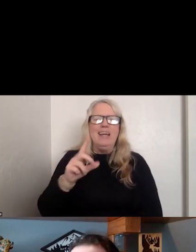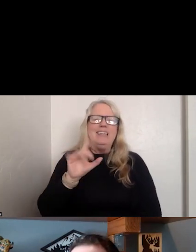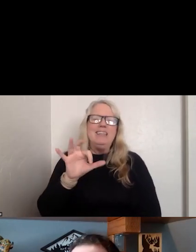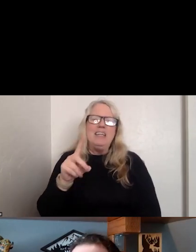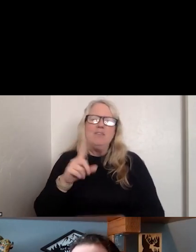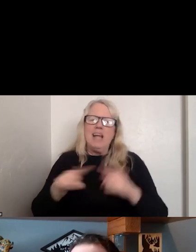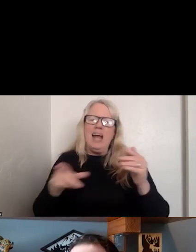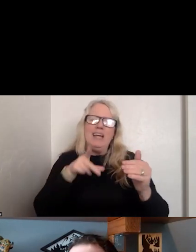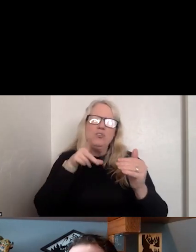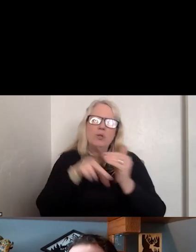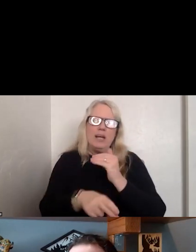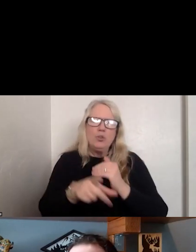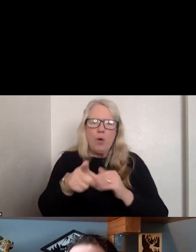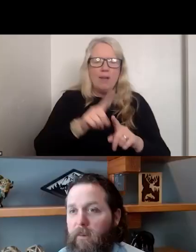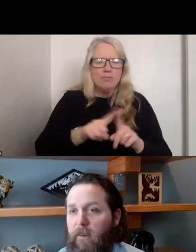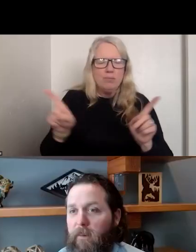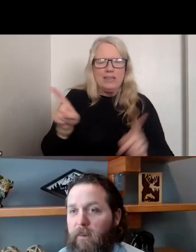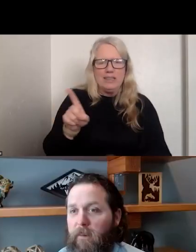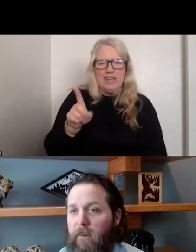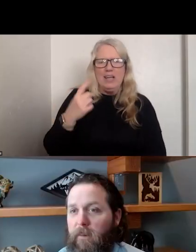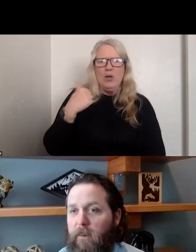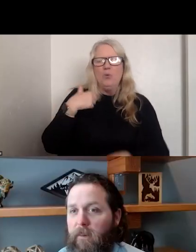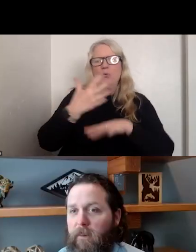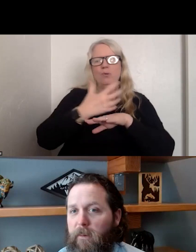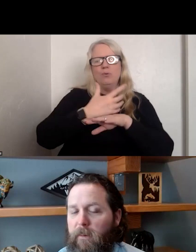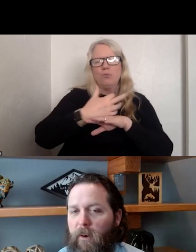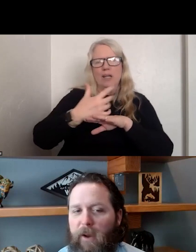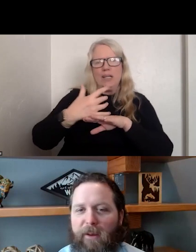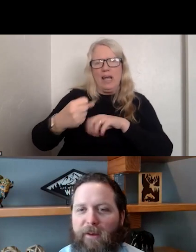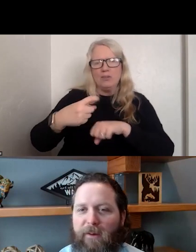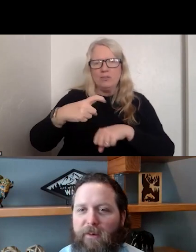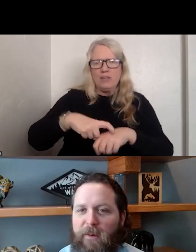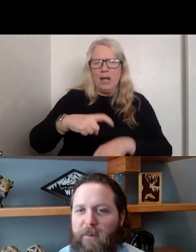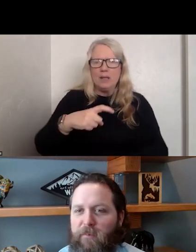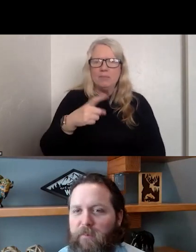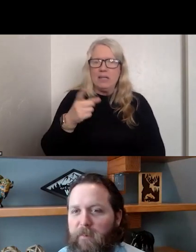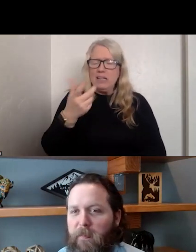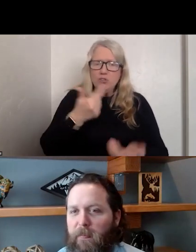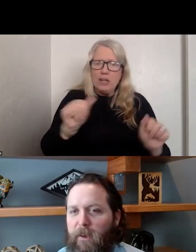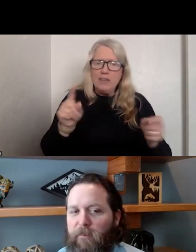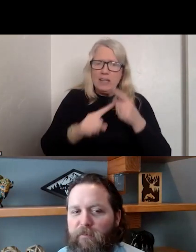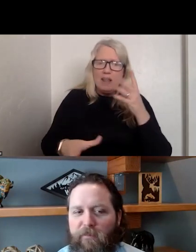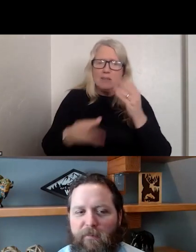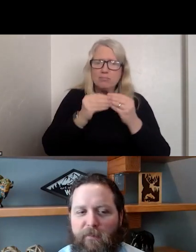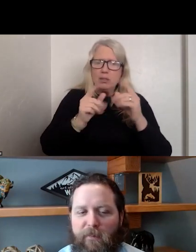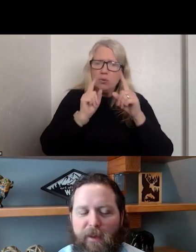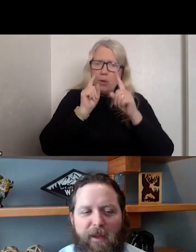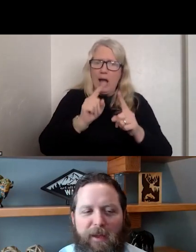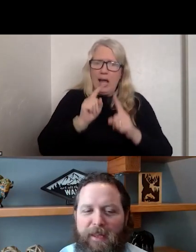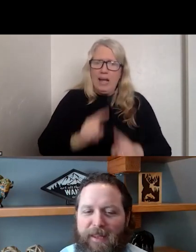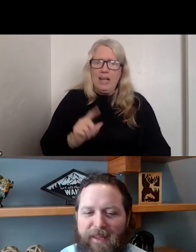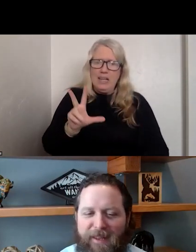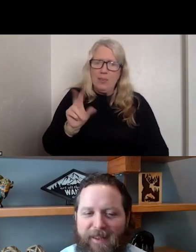I HATE TO CUT YOU OFF, BUT THINK WE ARE RUNNING OUT OF TIME. I KNOW